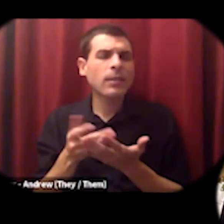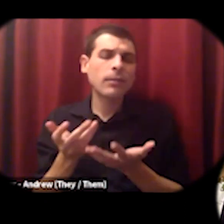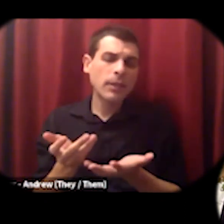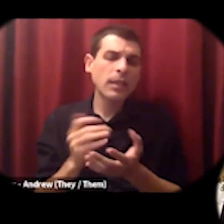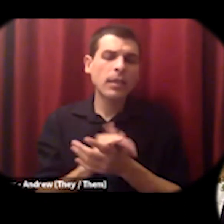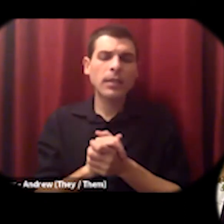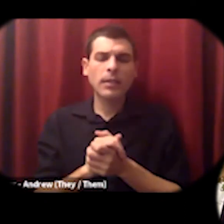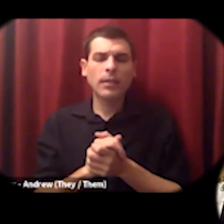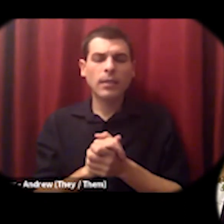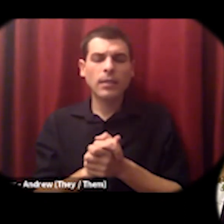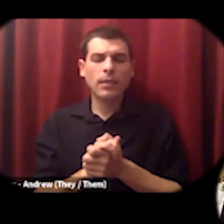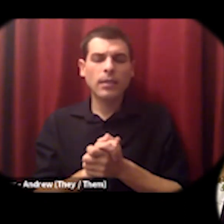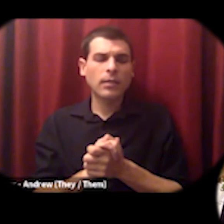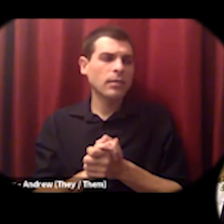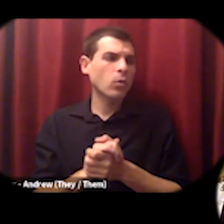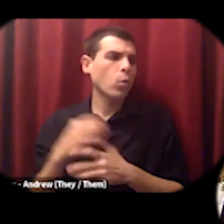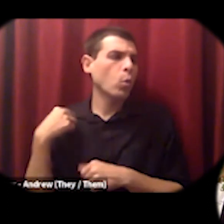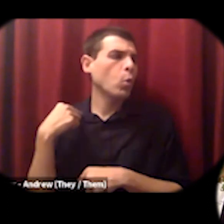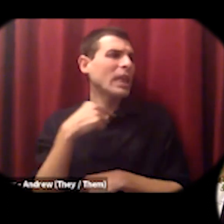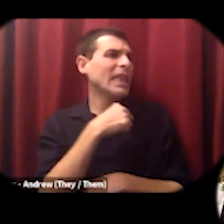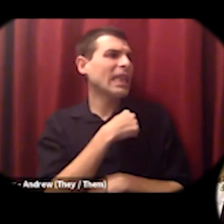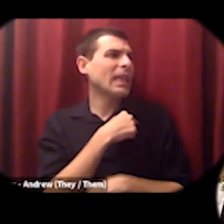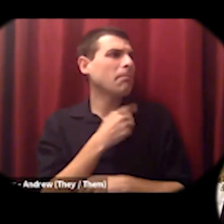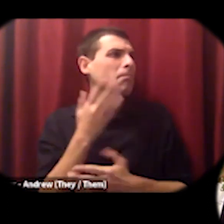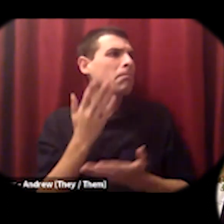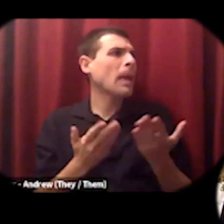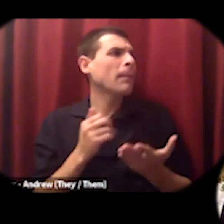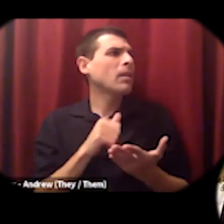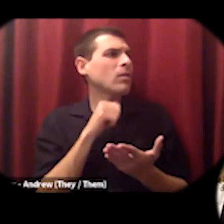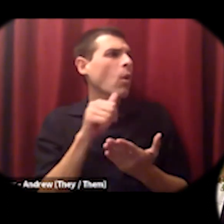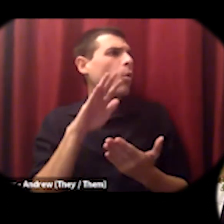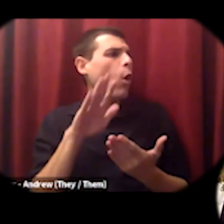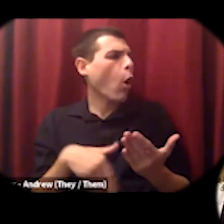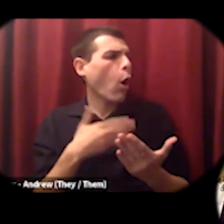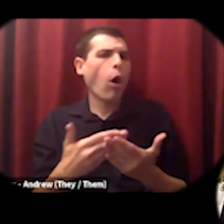we might not all have the financial literacy for how to get these kinds of things going